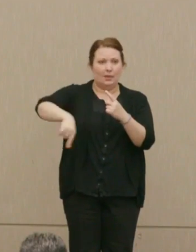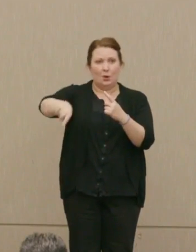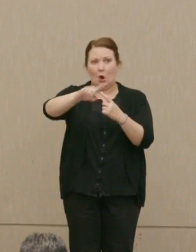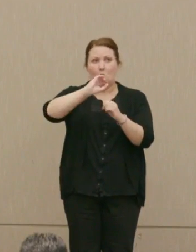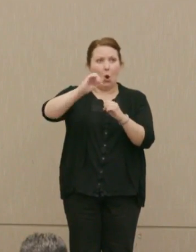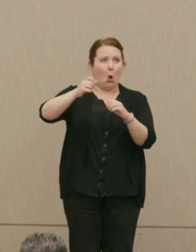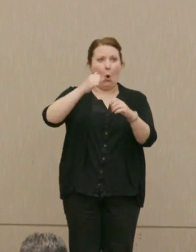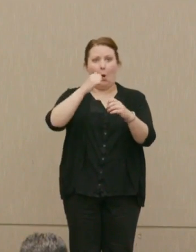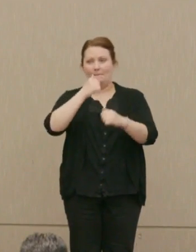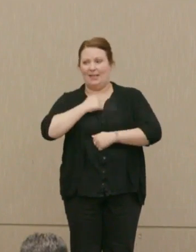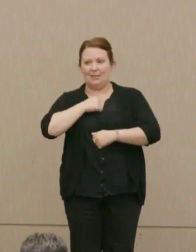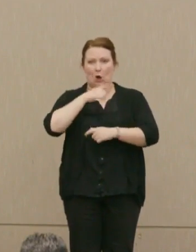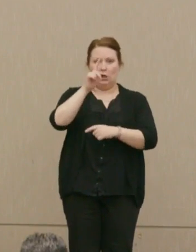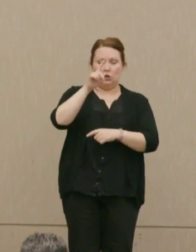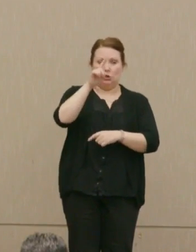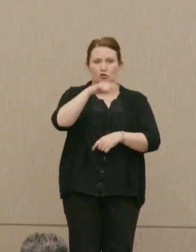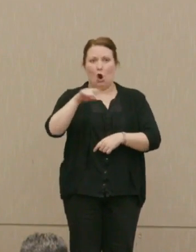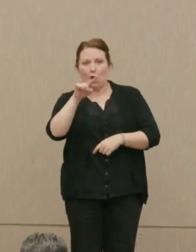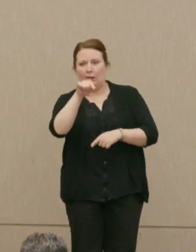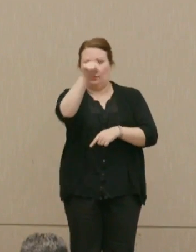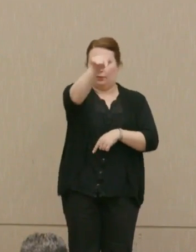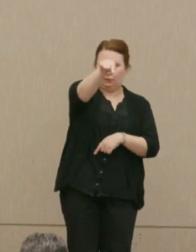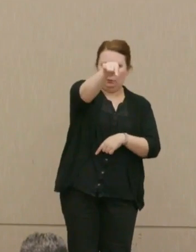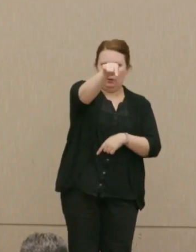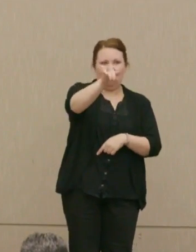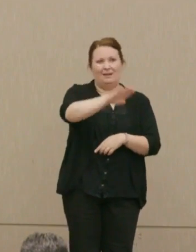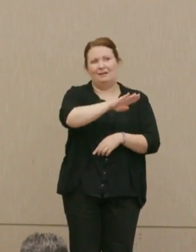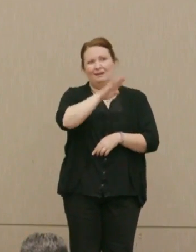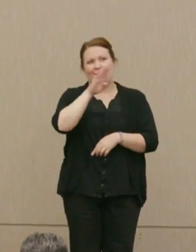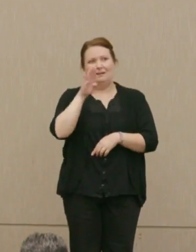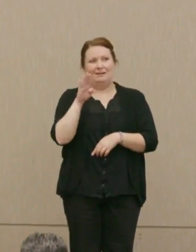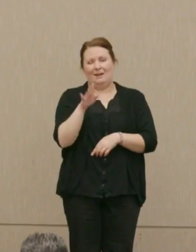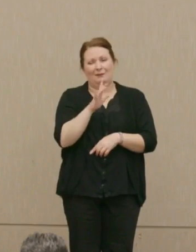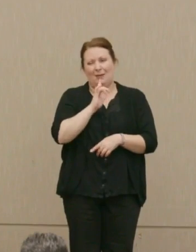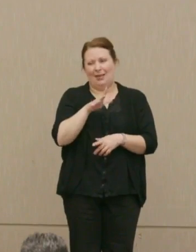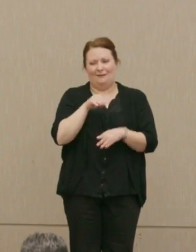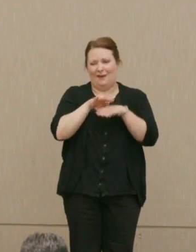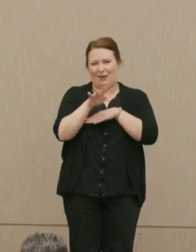target nearby or what not. That really never affected the targeting at all.